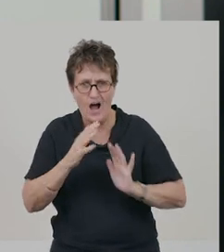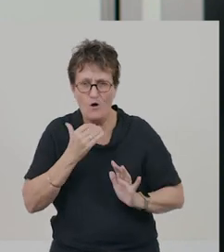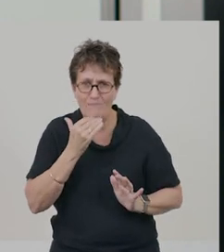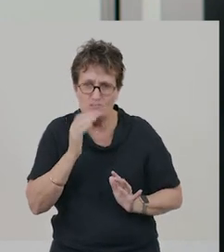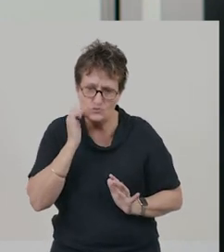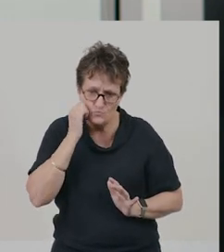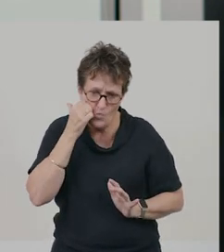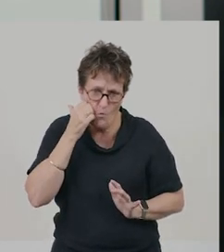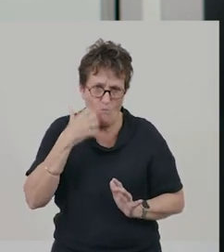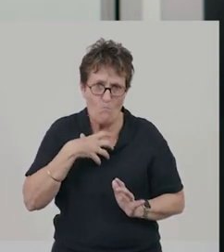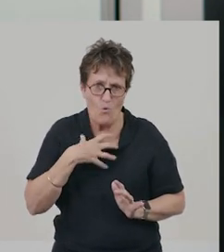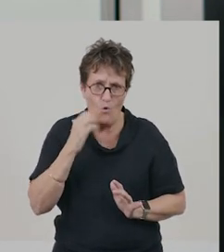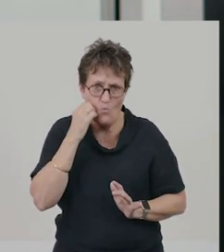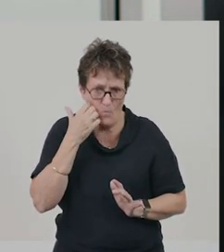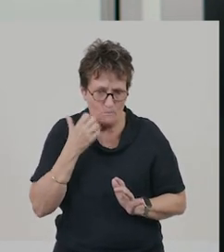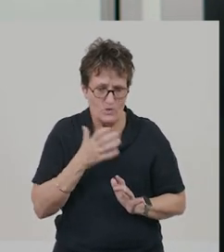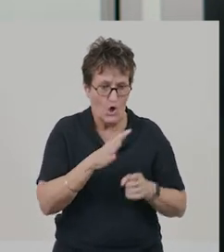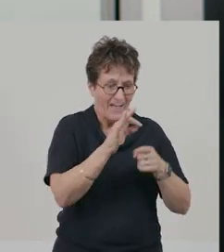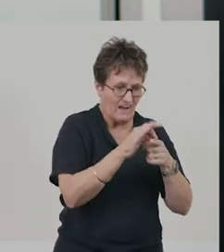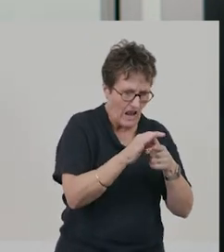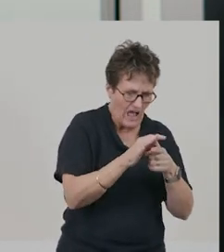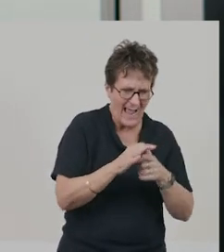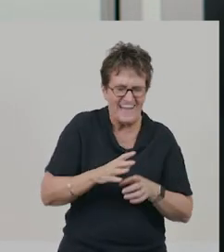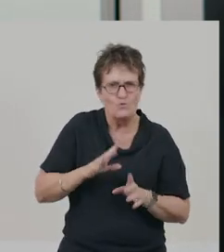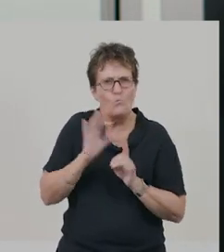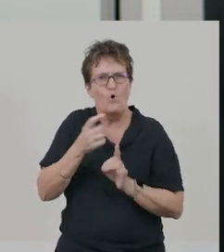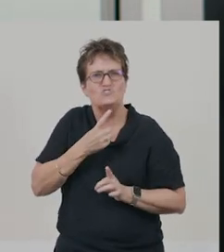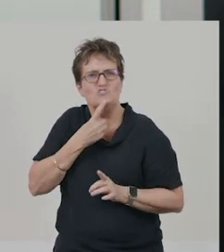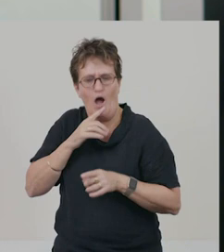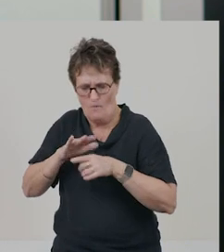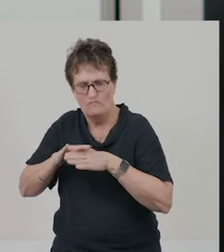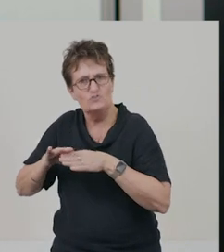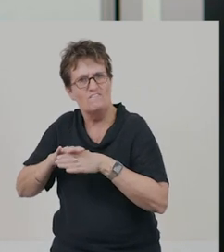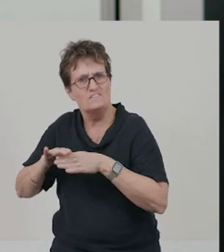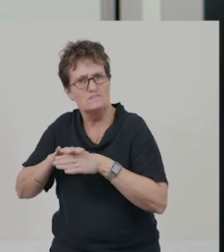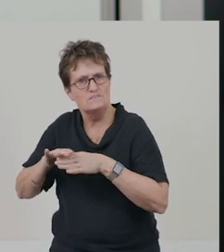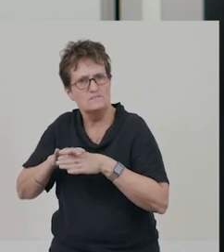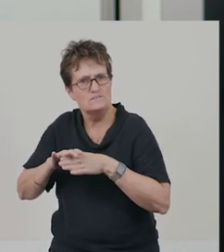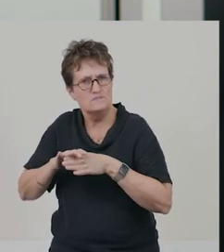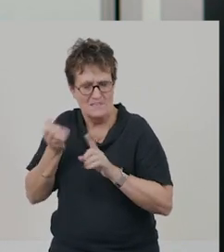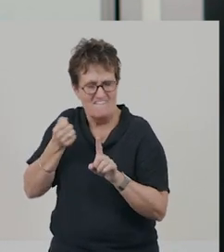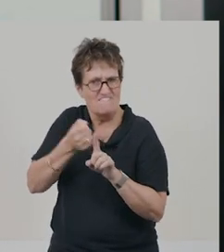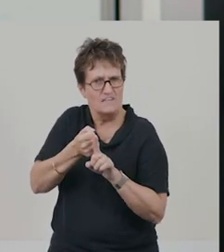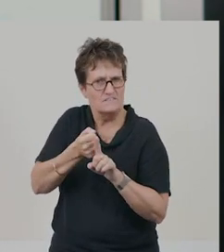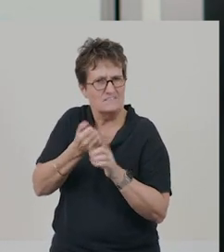The colour and the type of the surface both affect the amount that materials heat up.